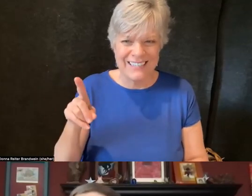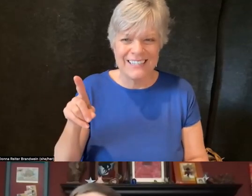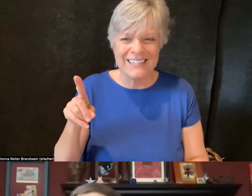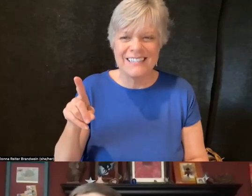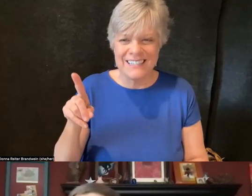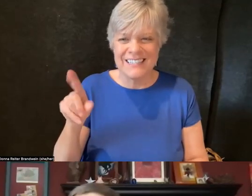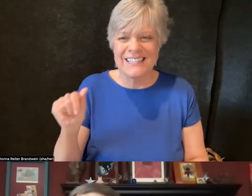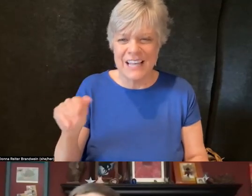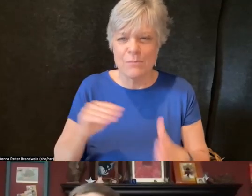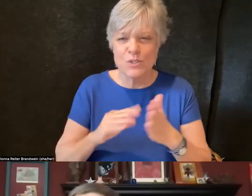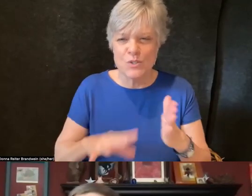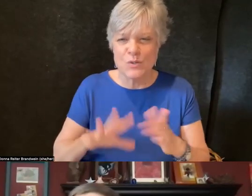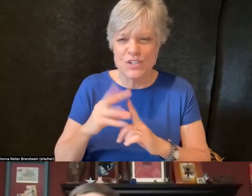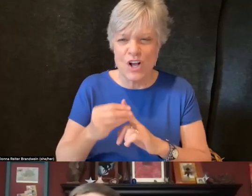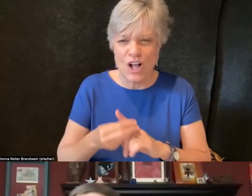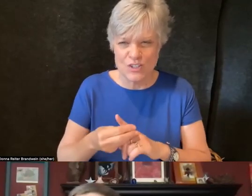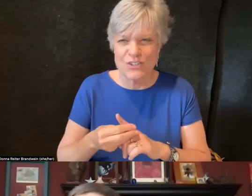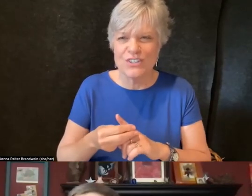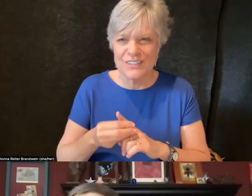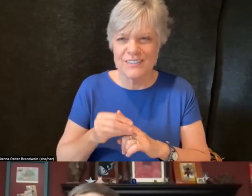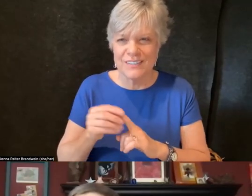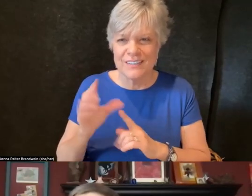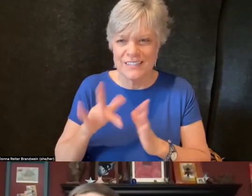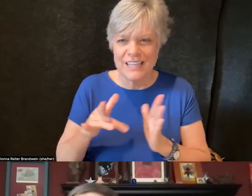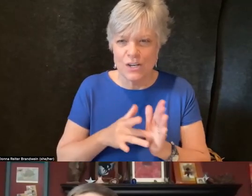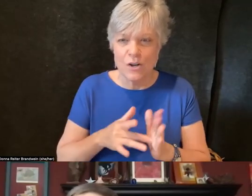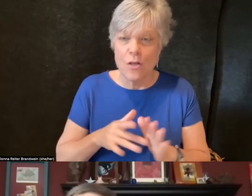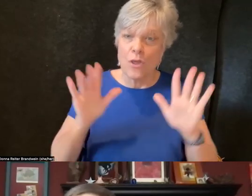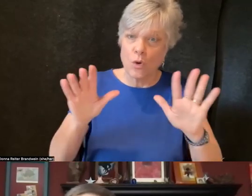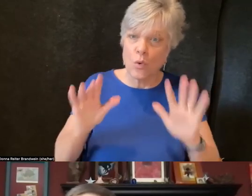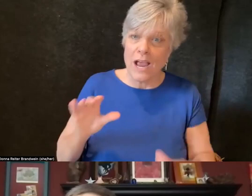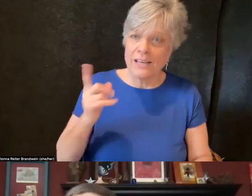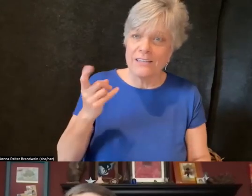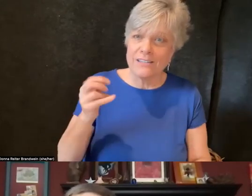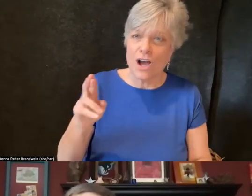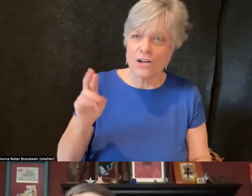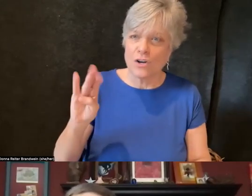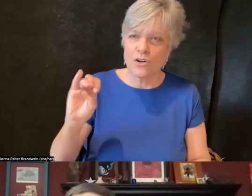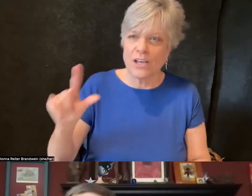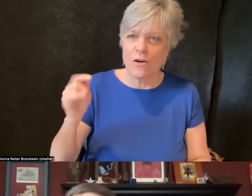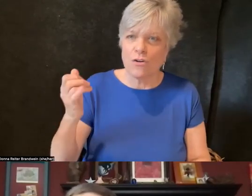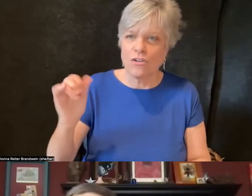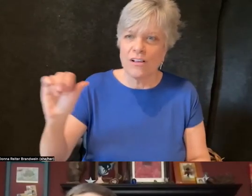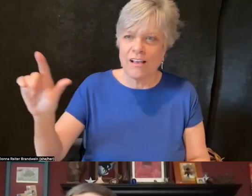the great Dr. Carol Gill at UIC supported that DCC's founding and her responses